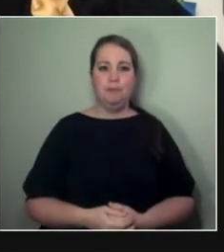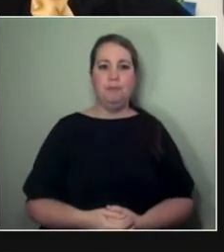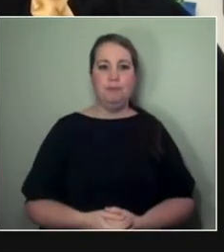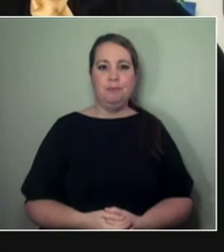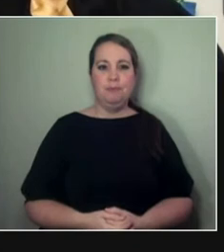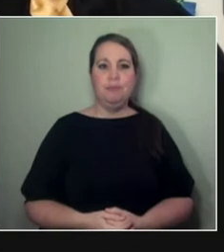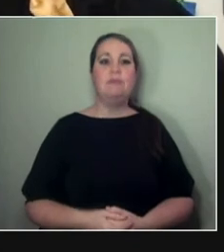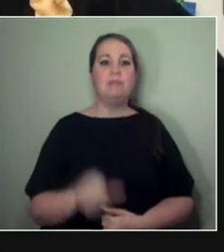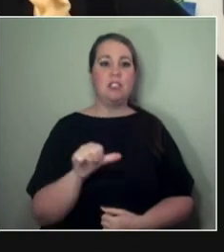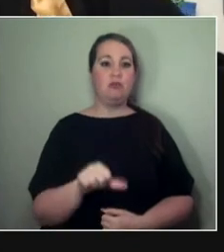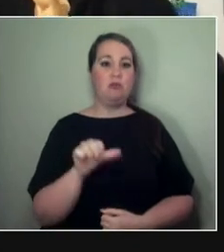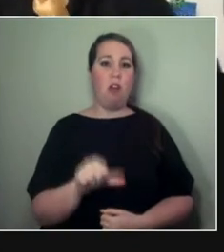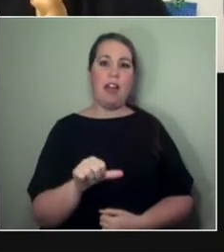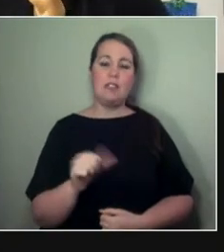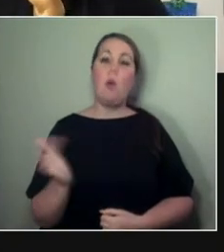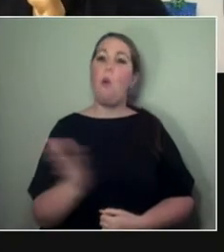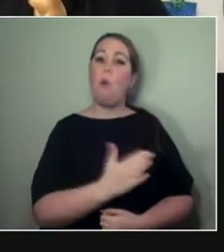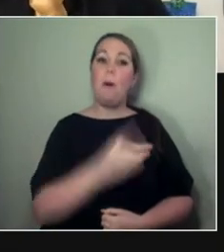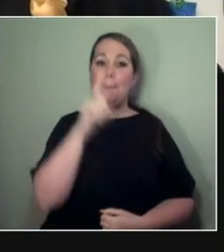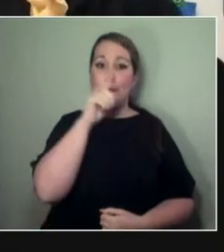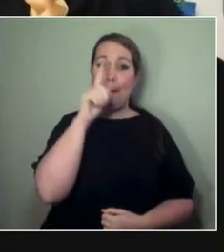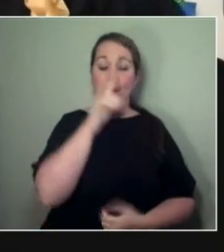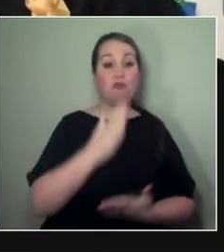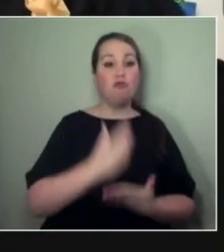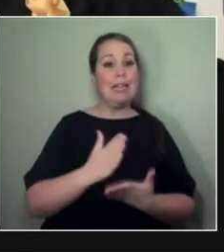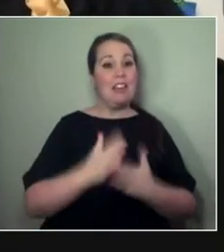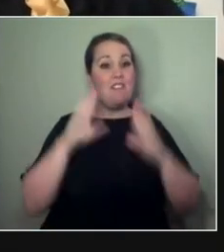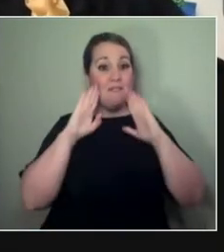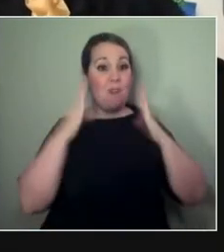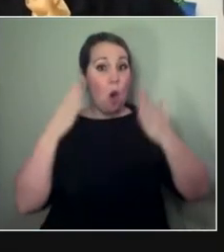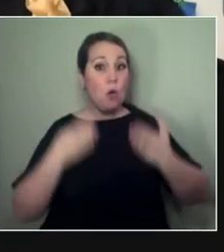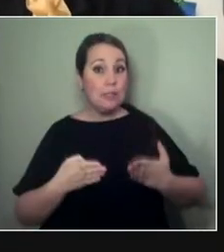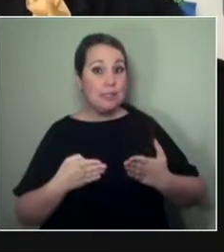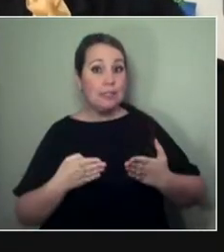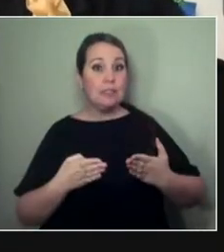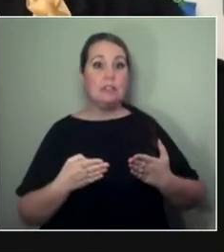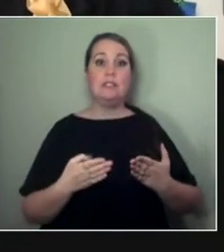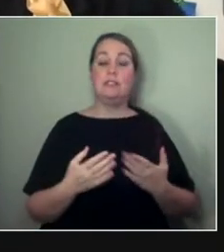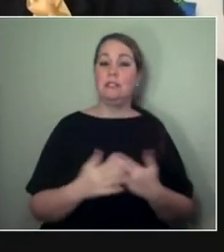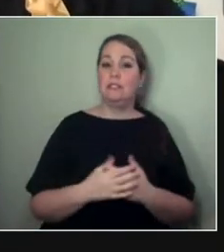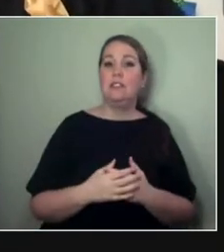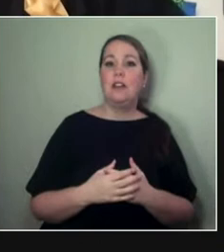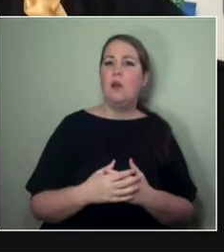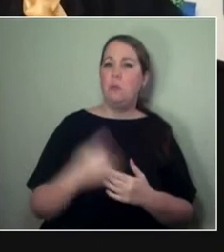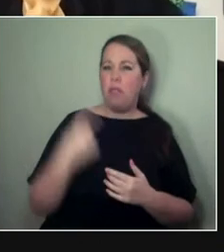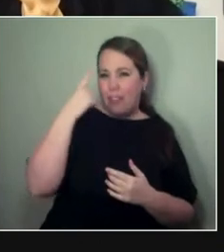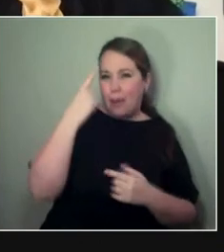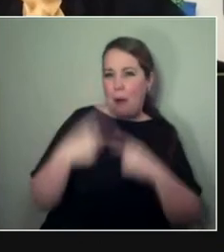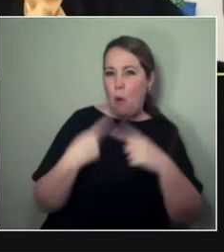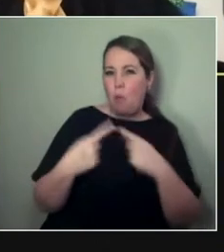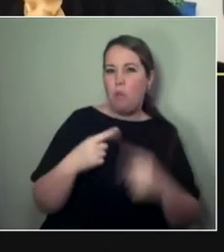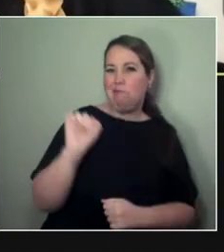Certainly for a lot of it, like, what are the rul— (CHUCKLES) You know, you get on a call and someone says, 'What are the rules where you are? What are you allowed to do?